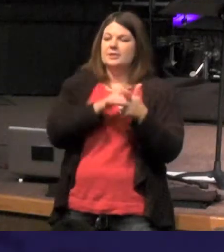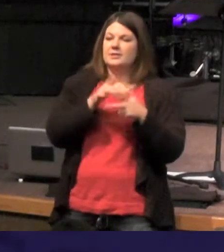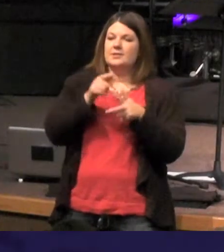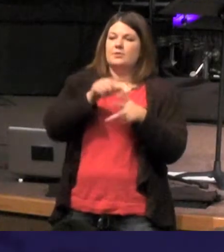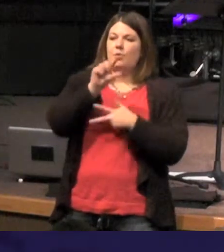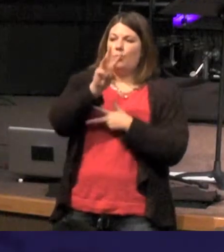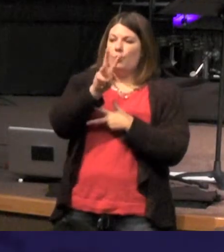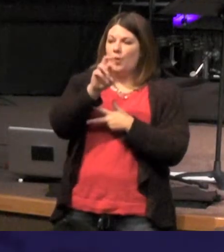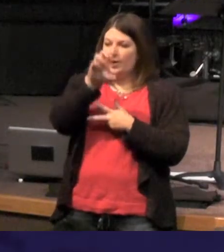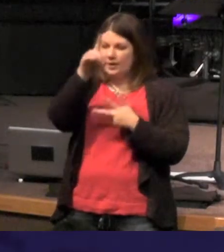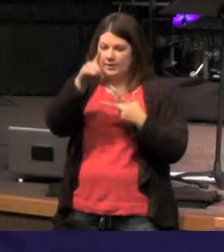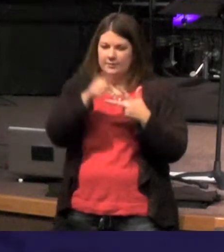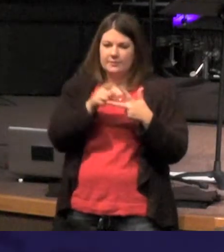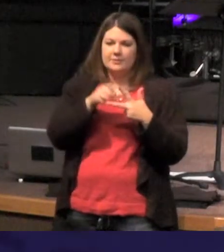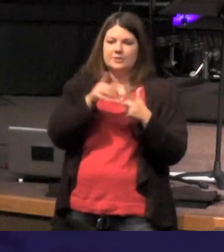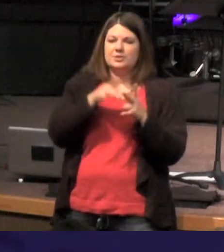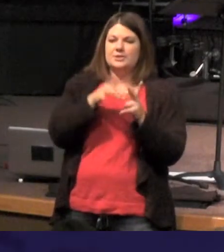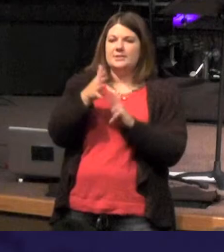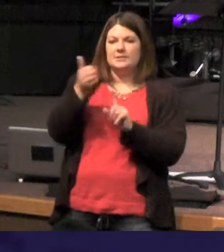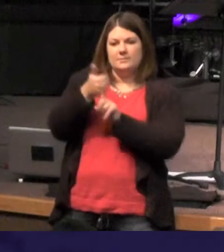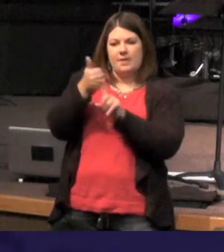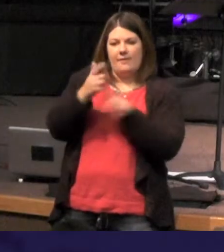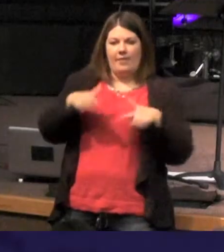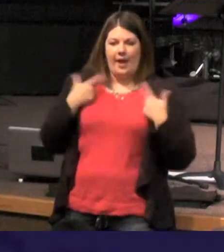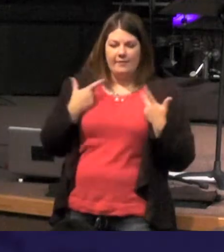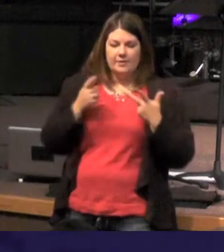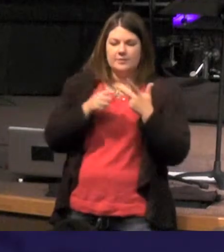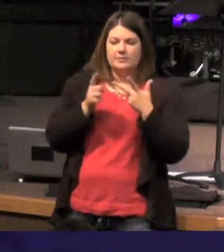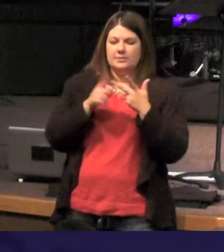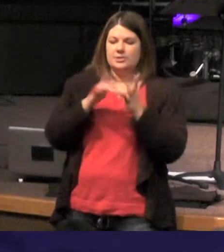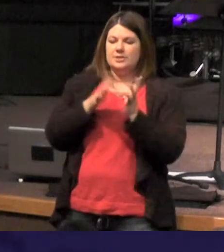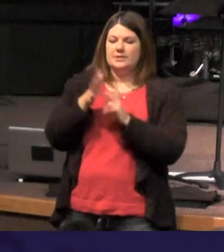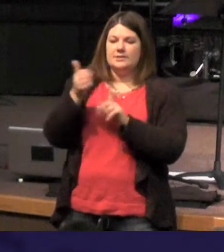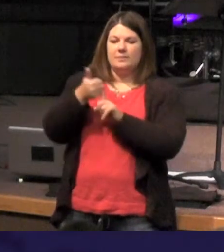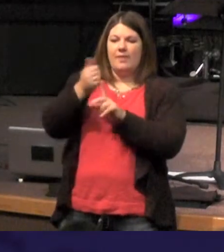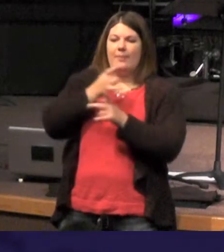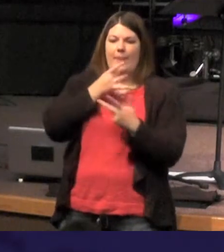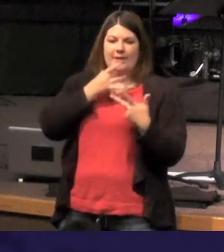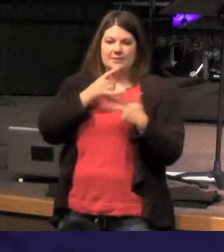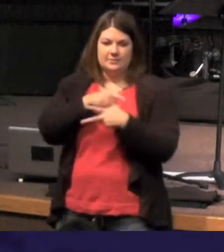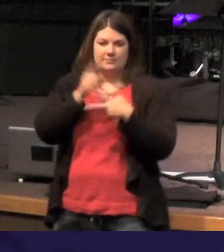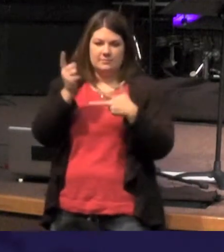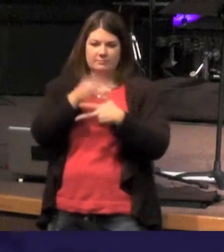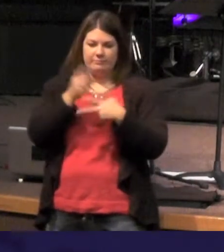is the life - and that Jesus is the light - and so I want to take each one of those I want to in turn